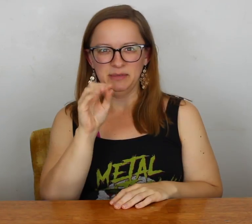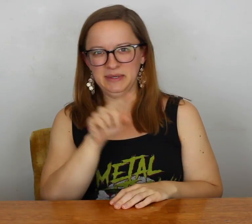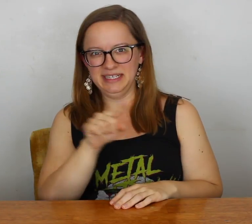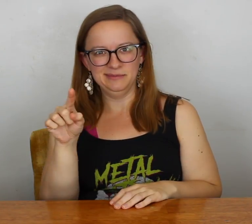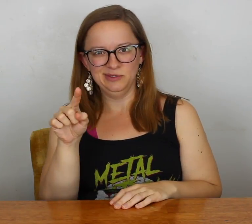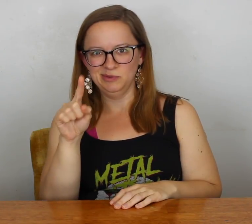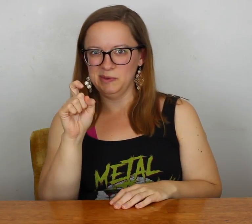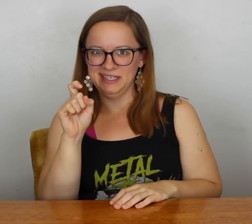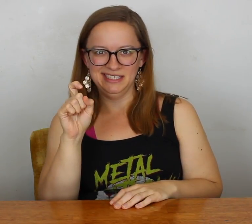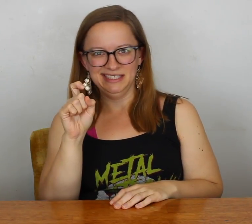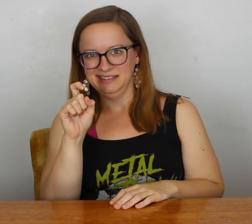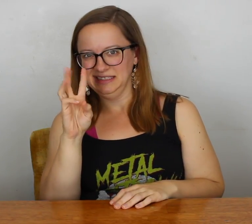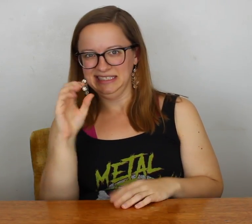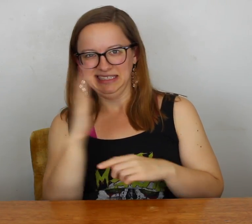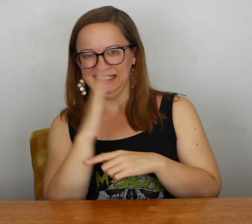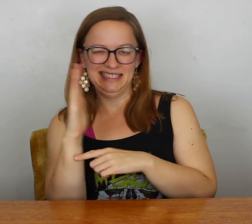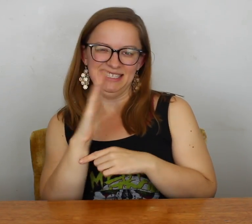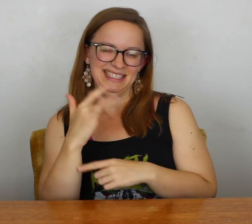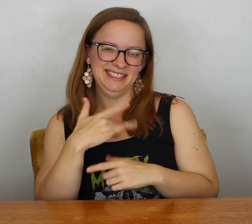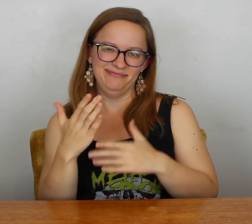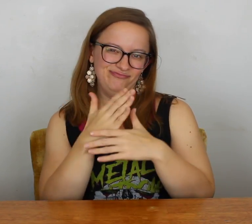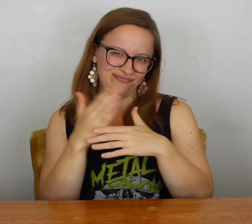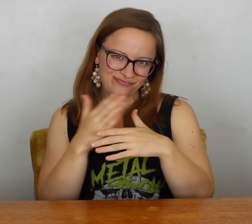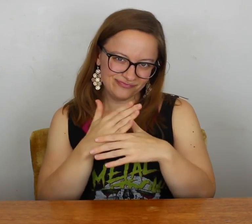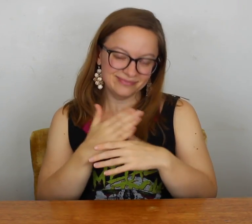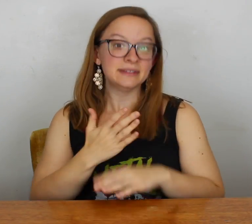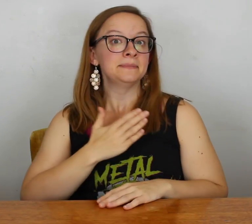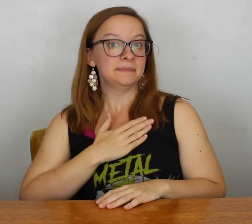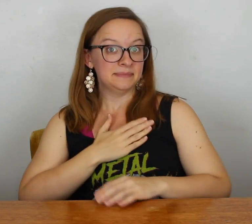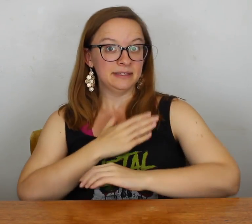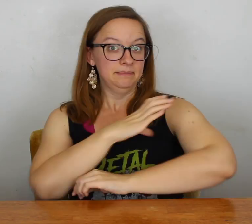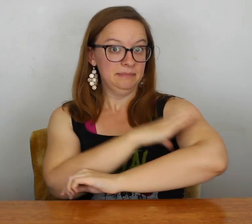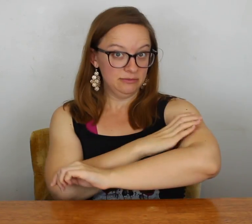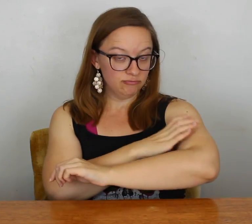high 140s to about 160s. Which is about normal for the baby.